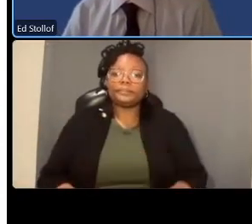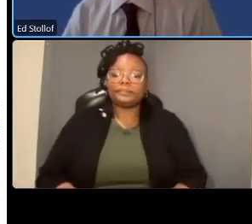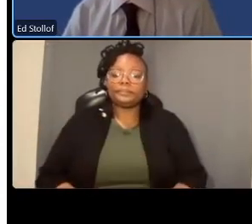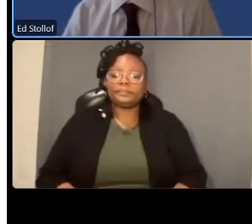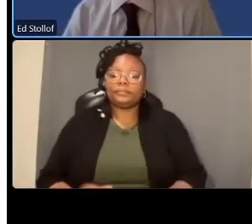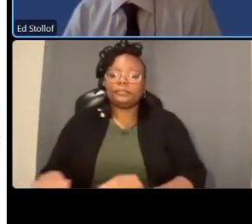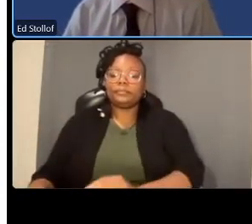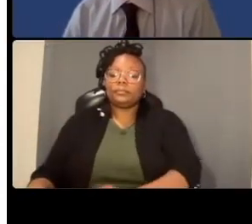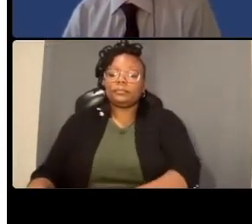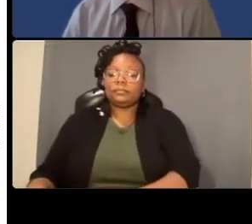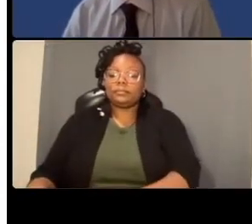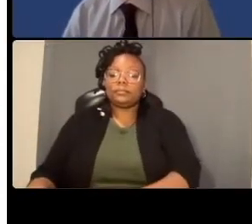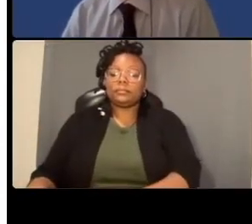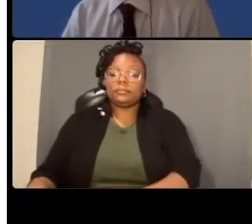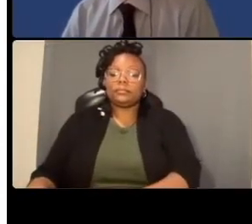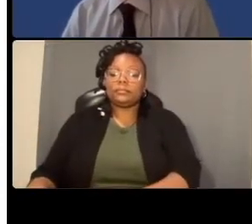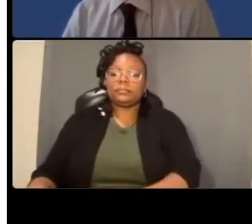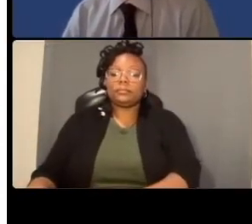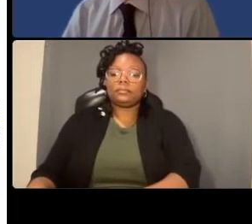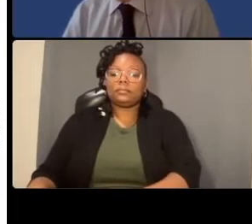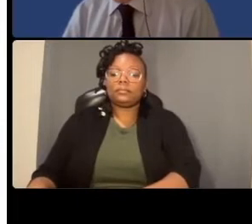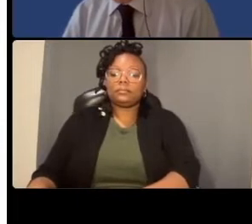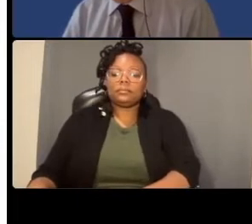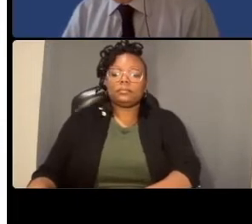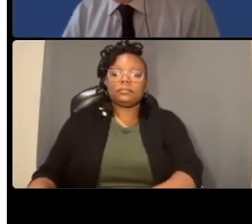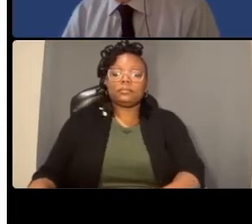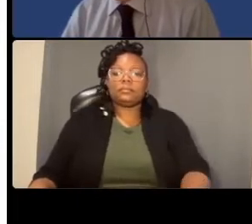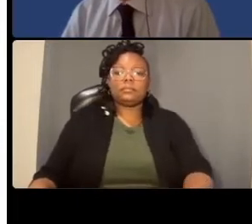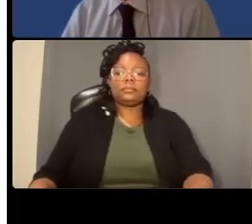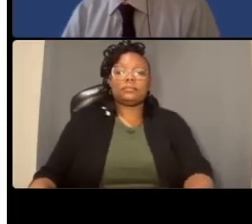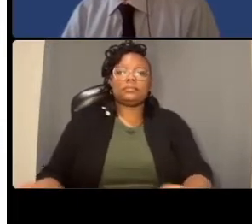will the red light camera be installed at every intersection these cameras are